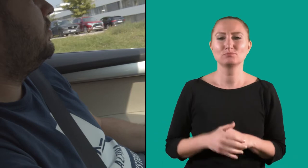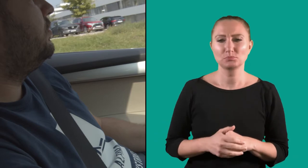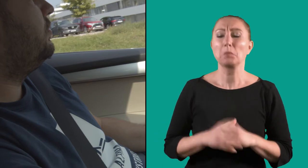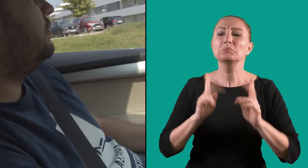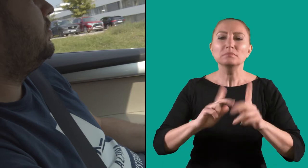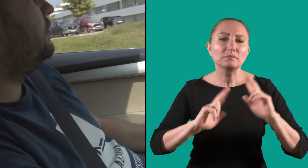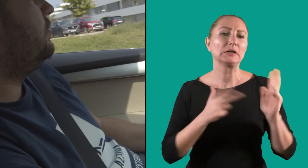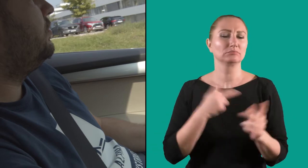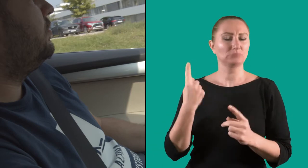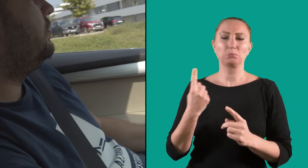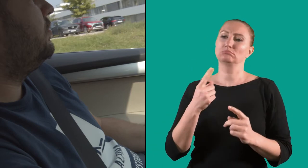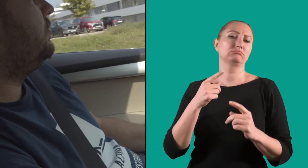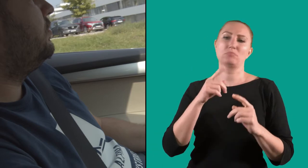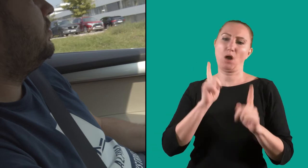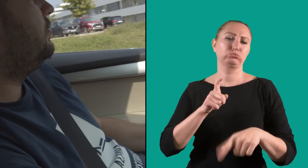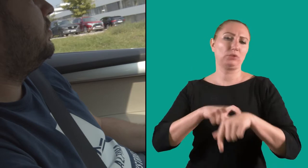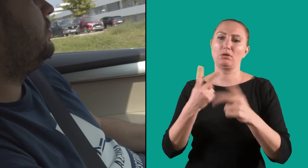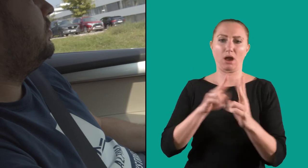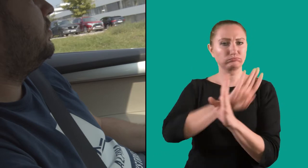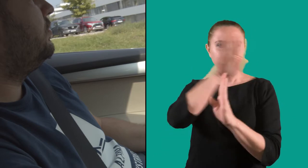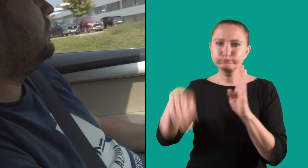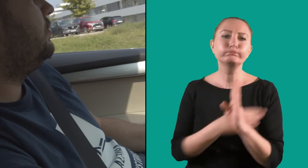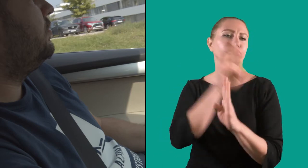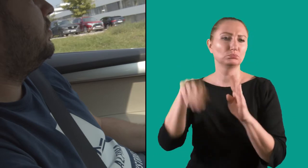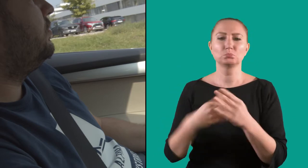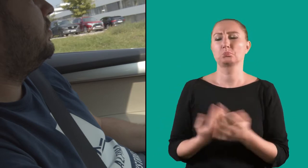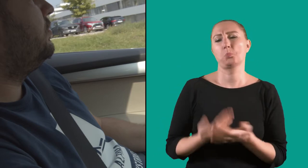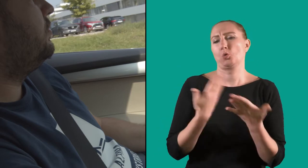The truth is that Patrik also works at different time intervals.